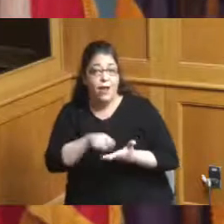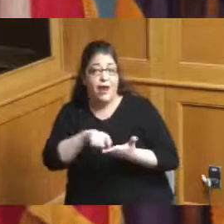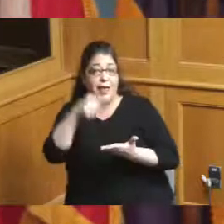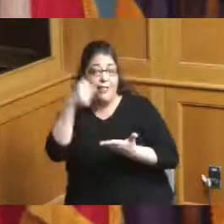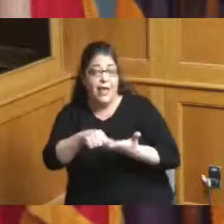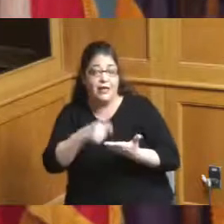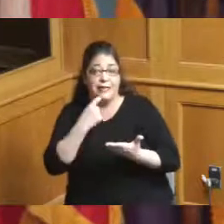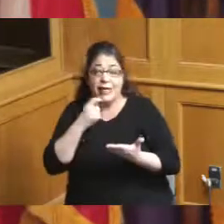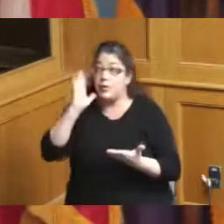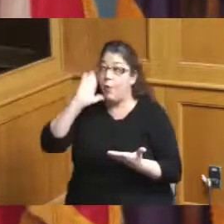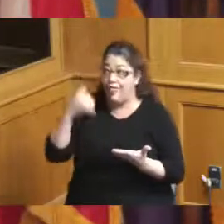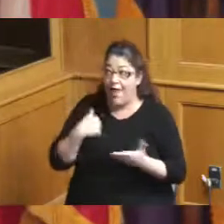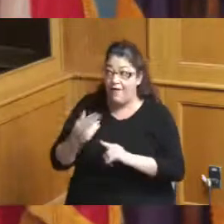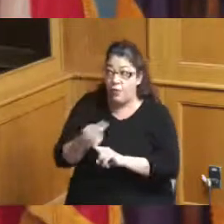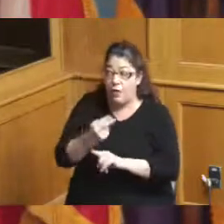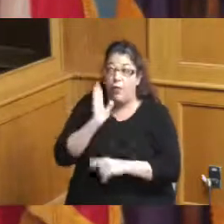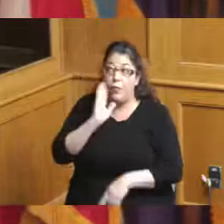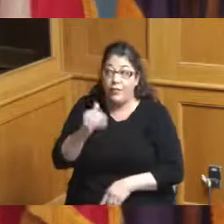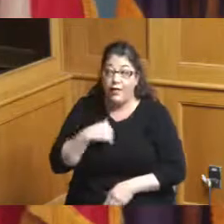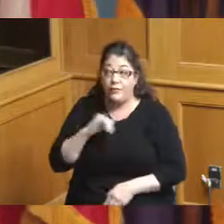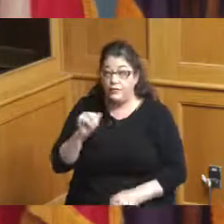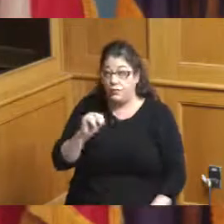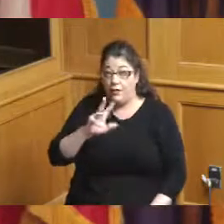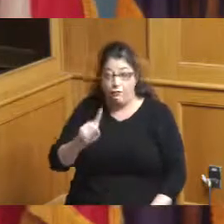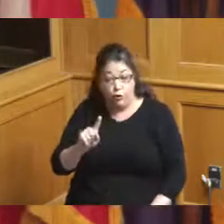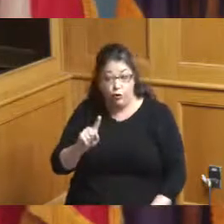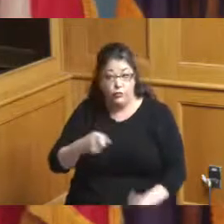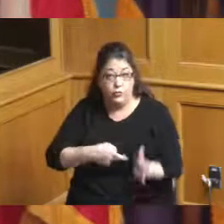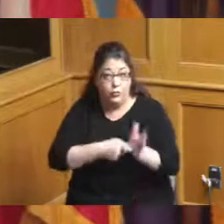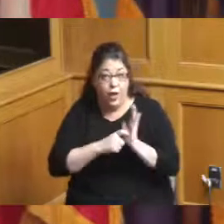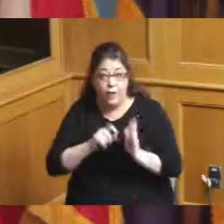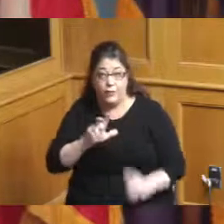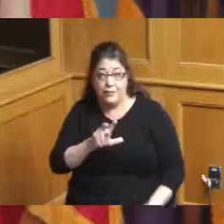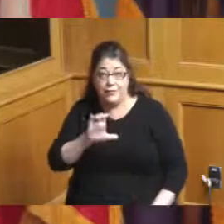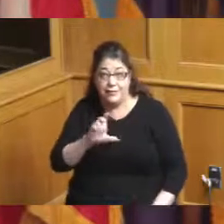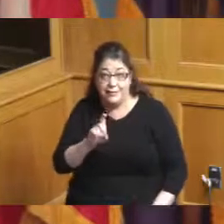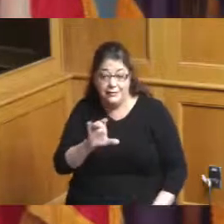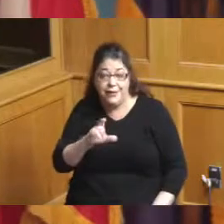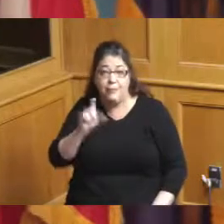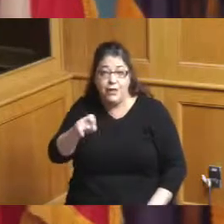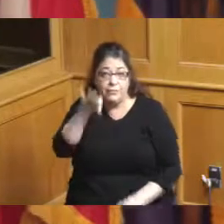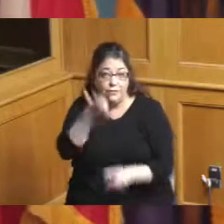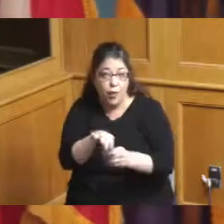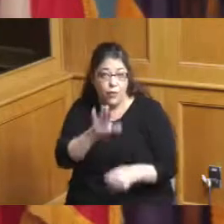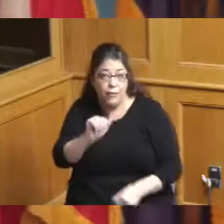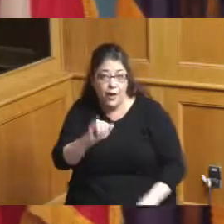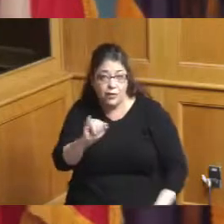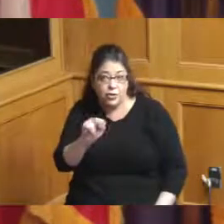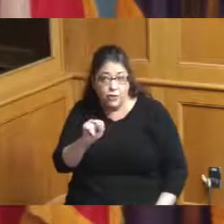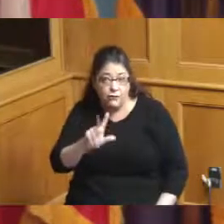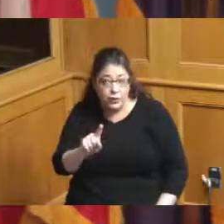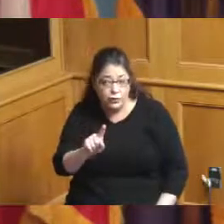a hotel does January 31st say that 3CDC has to be voted on by January 31st I just want to have